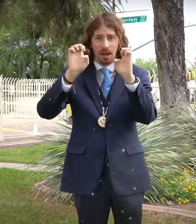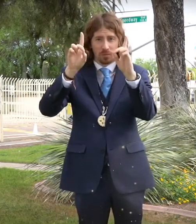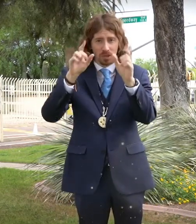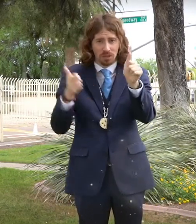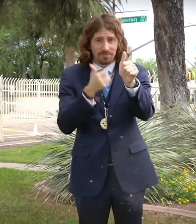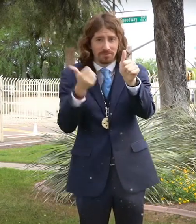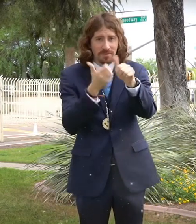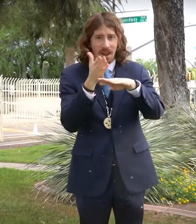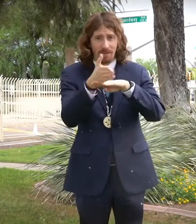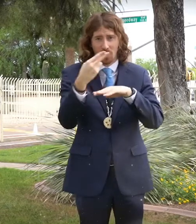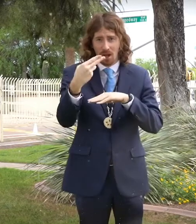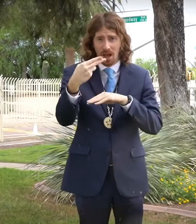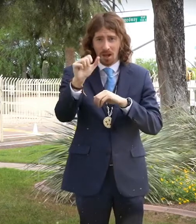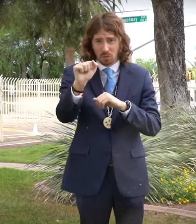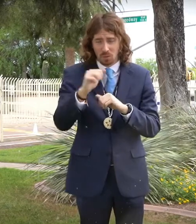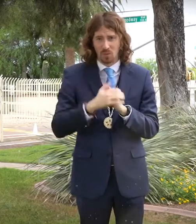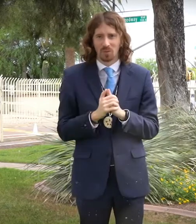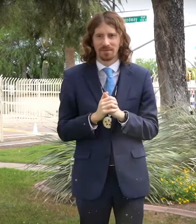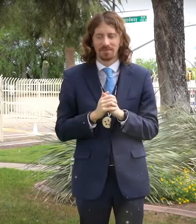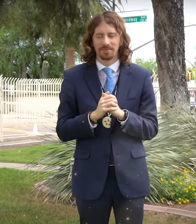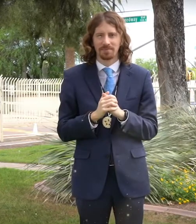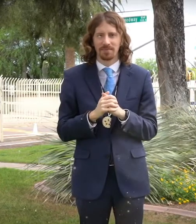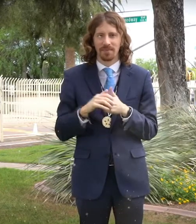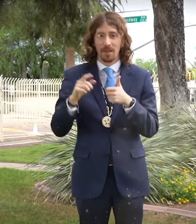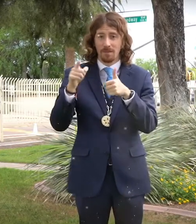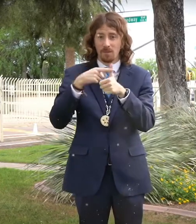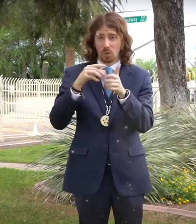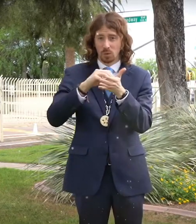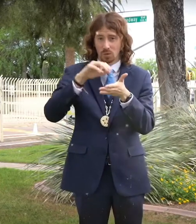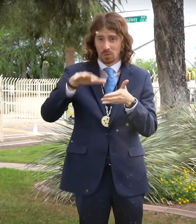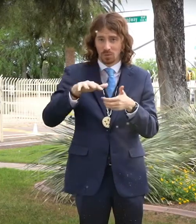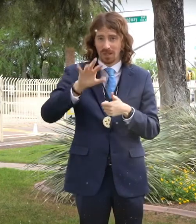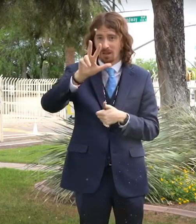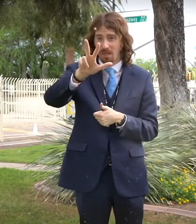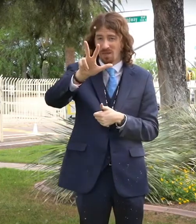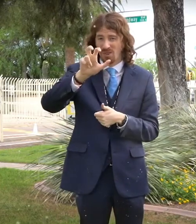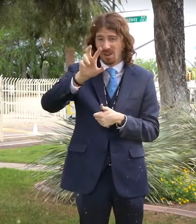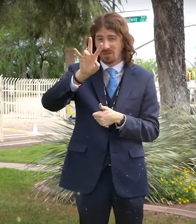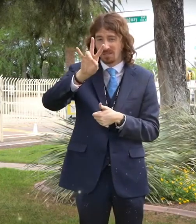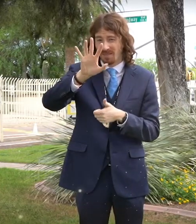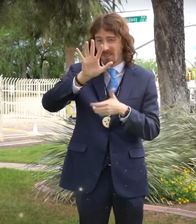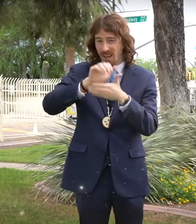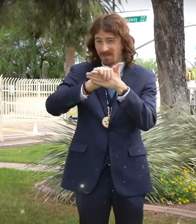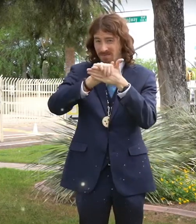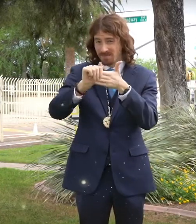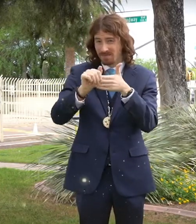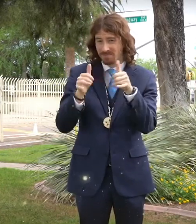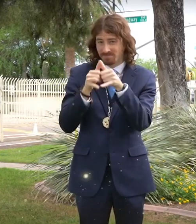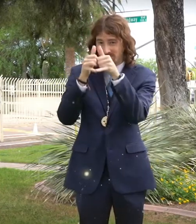AFTER HIGH SCHOOL THE FIRST STUDENT THAT IS A RECIPIENT OF A $375 REWARD